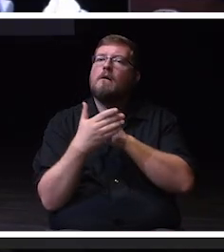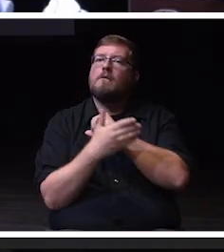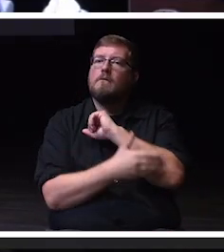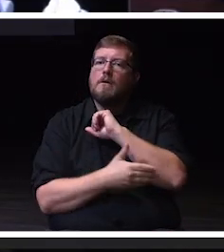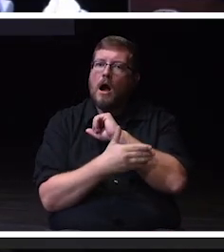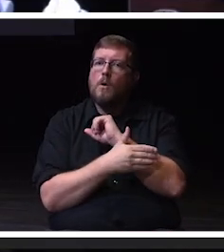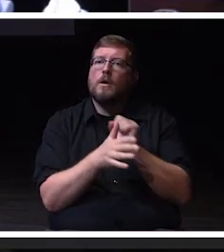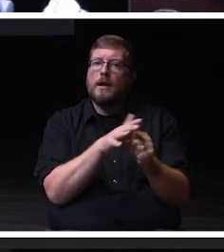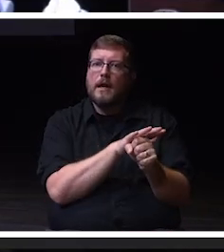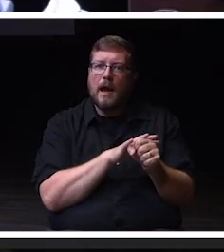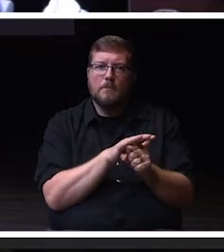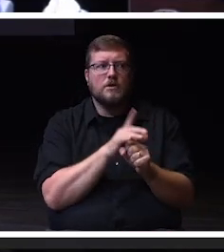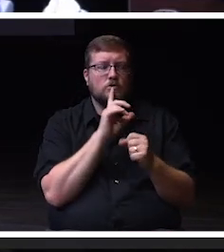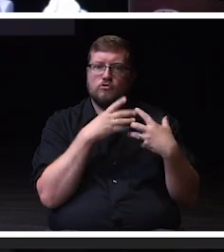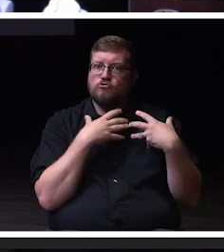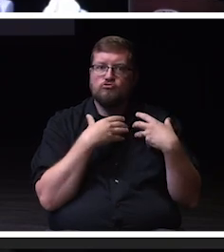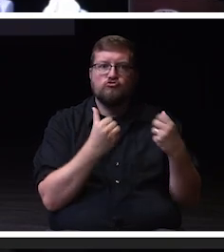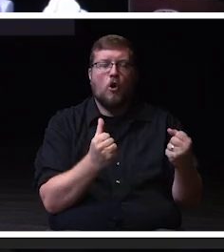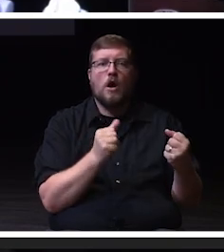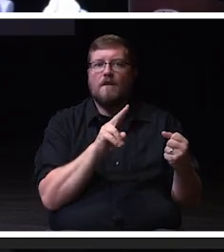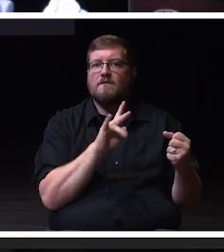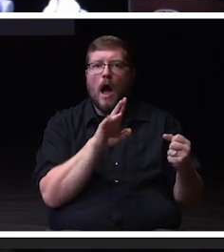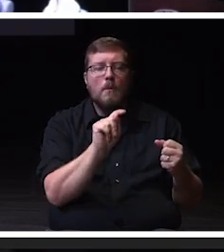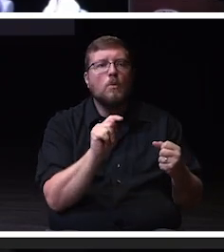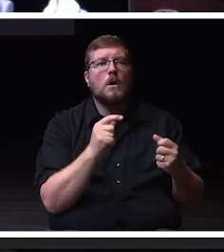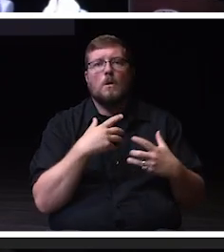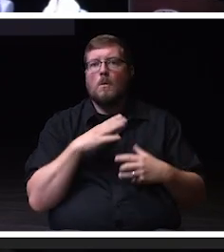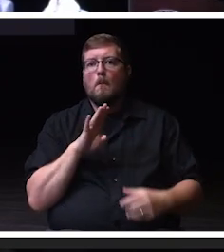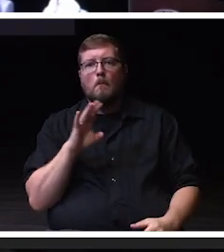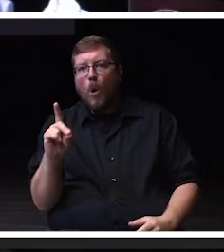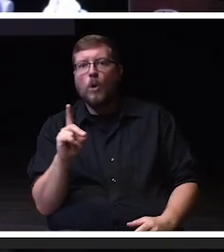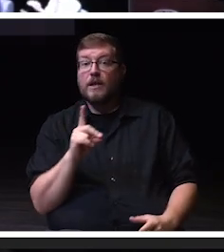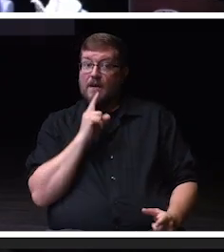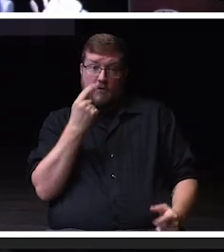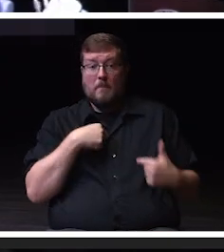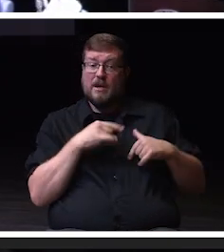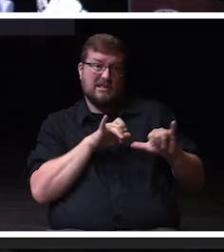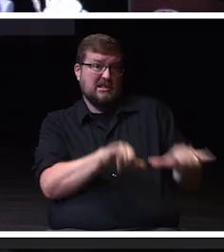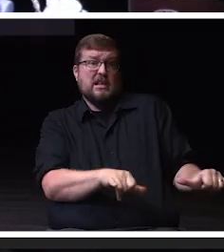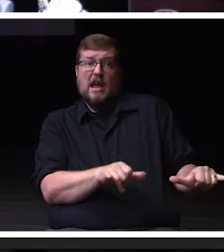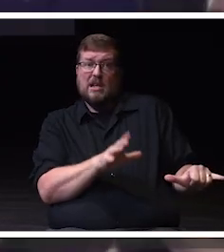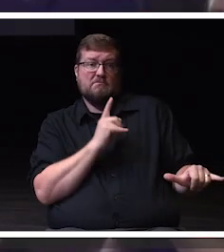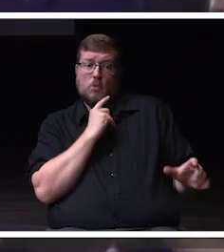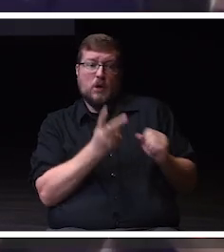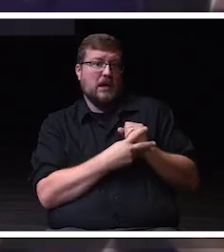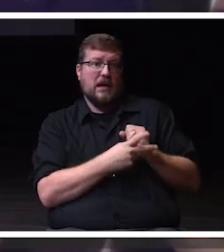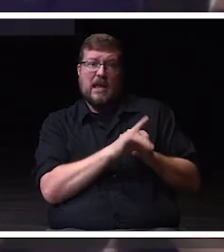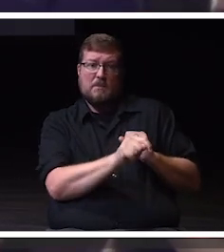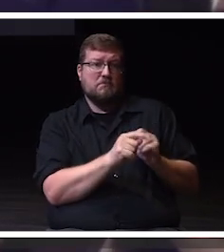And it's here, for me, to stay. Yeah. Right?